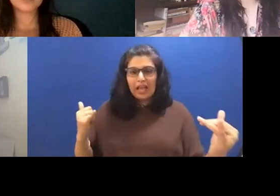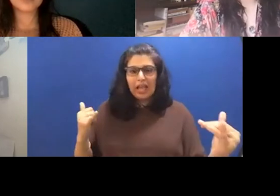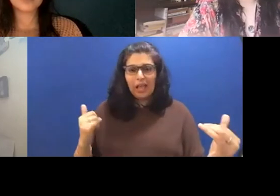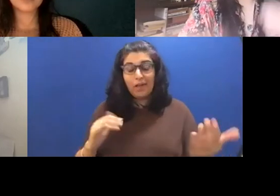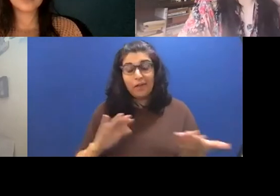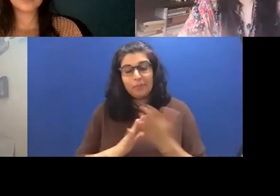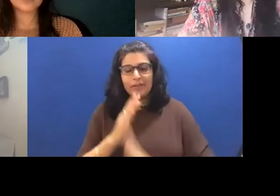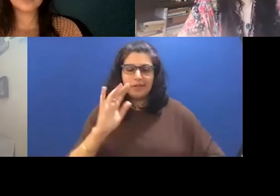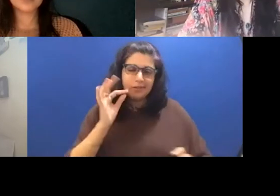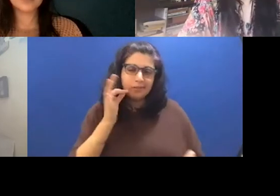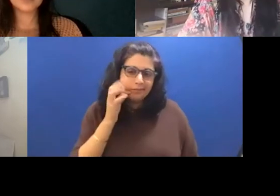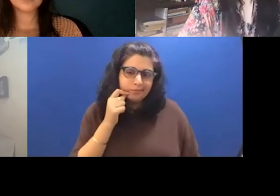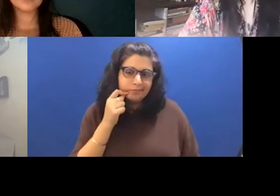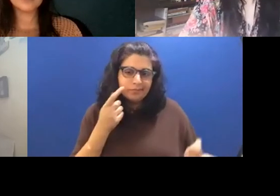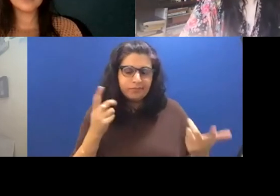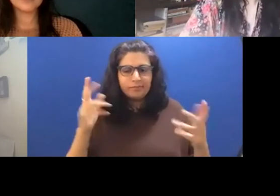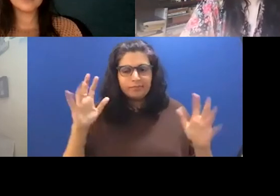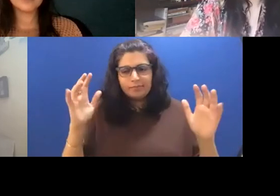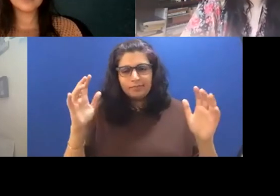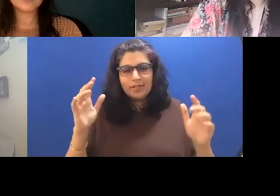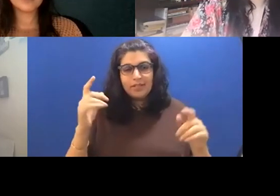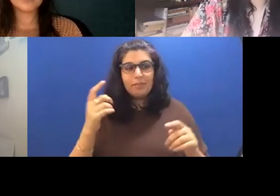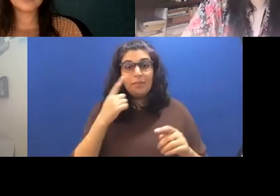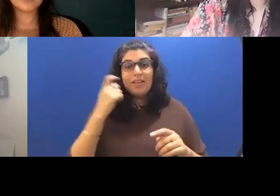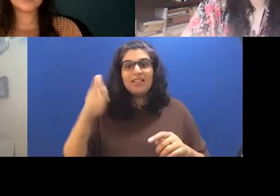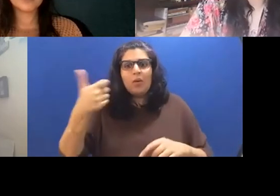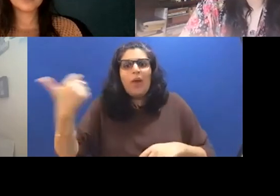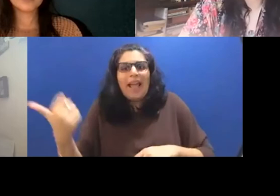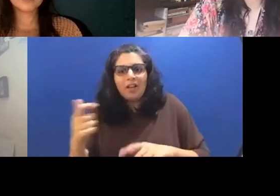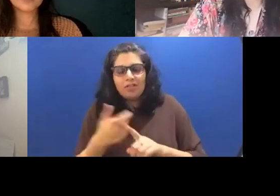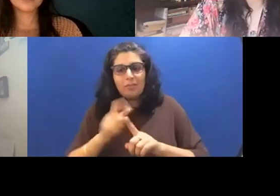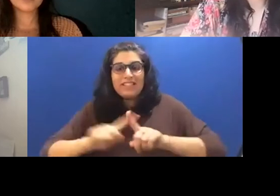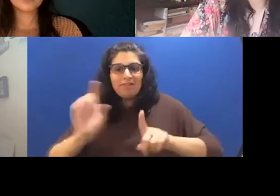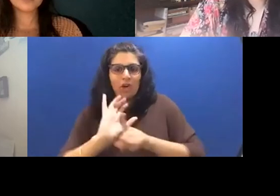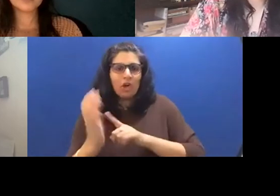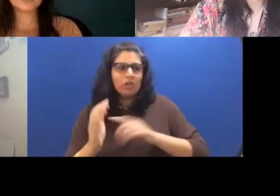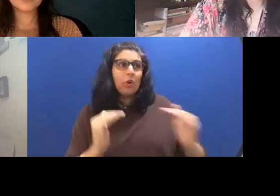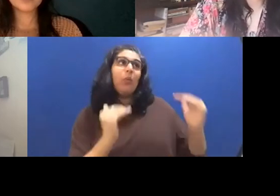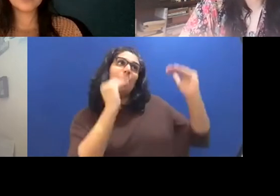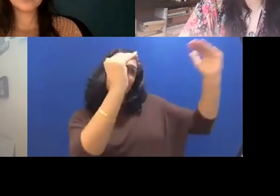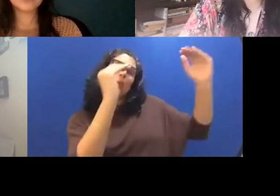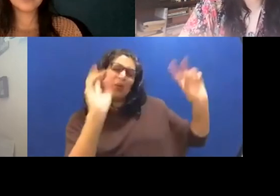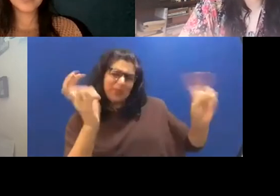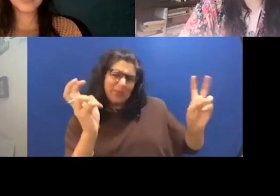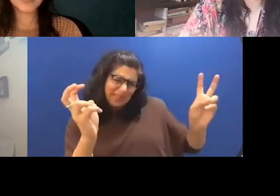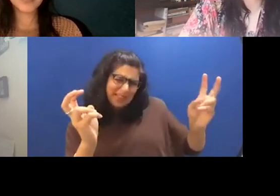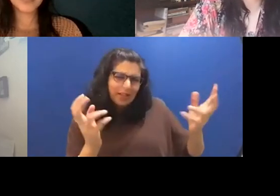takes them on and elevates them or changes them? elevates in quotes, you know? And you